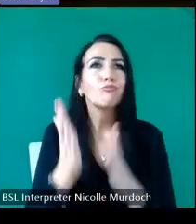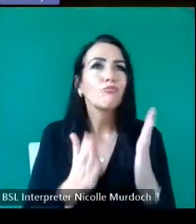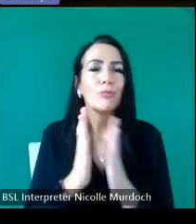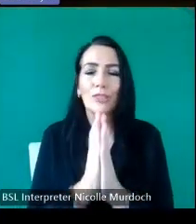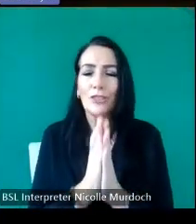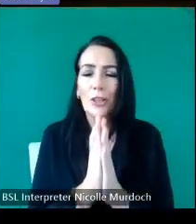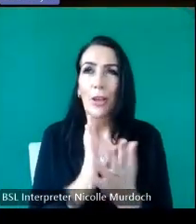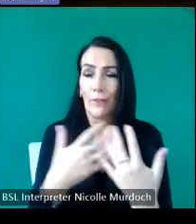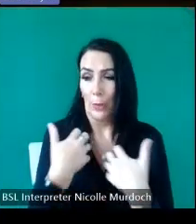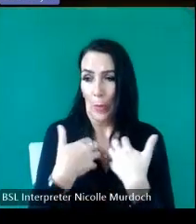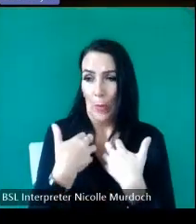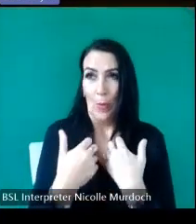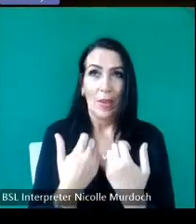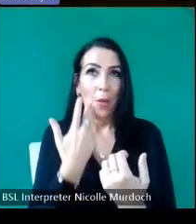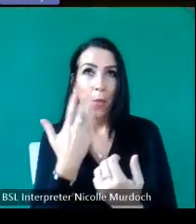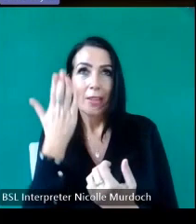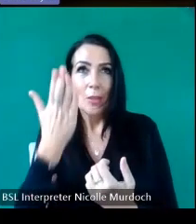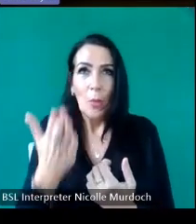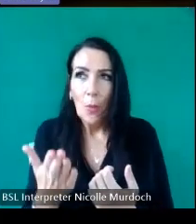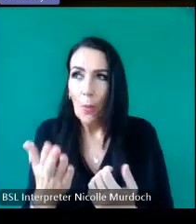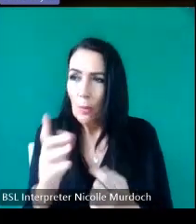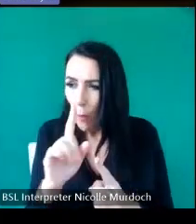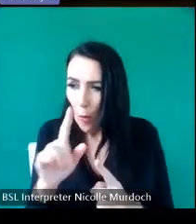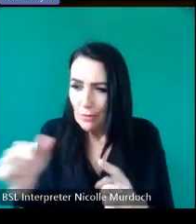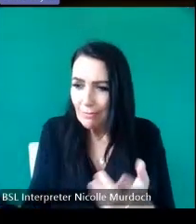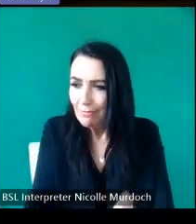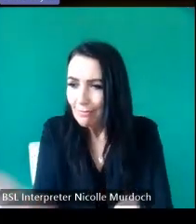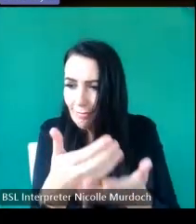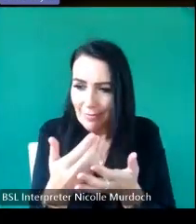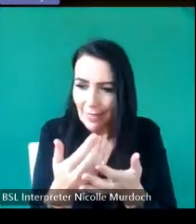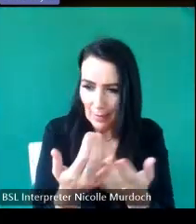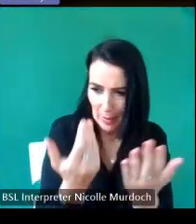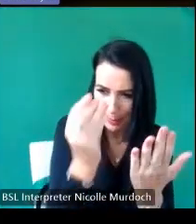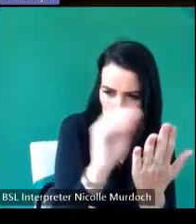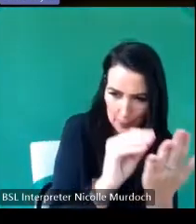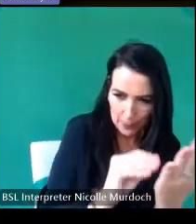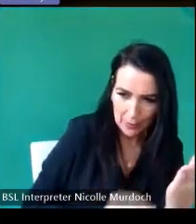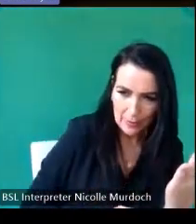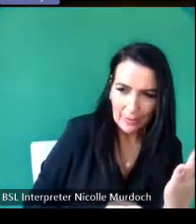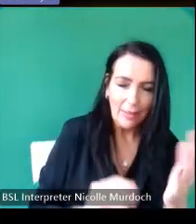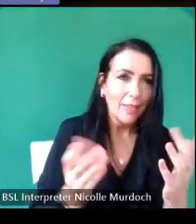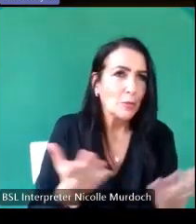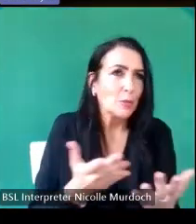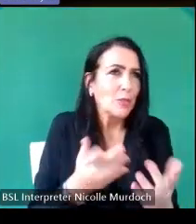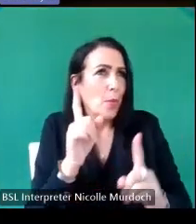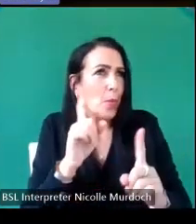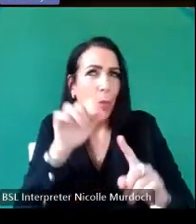every time we start recording the contents of a church you know what will we find today um